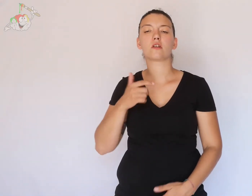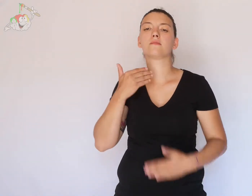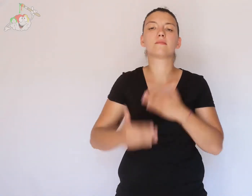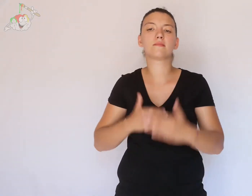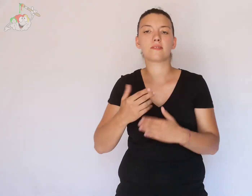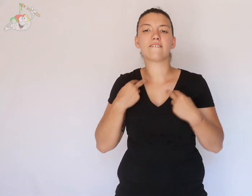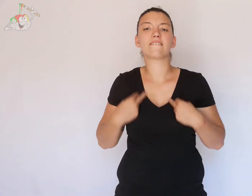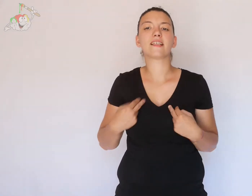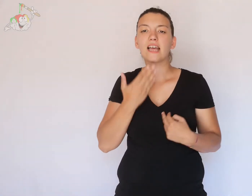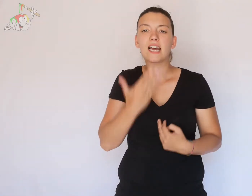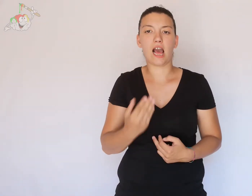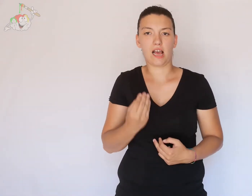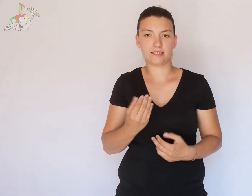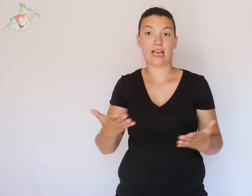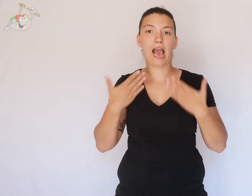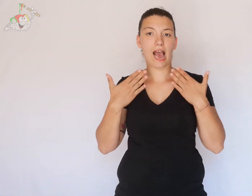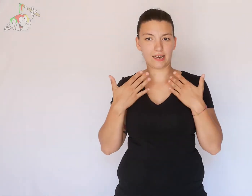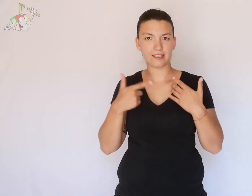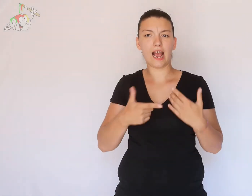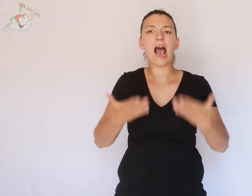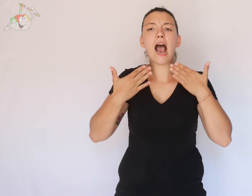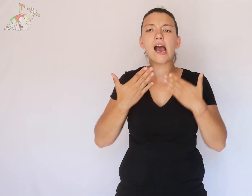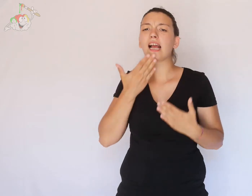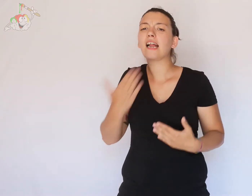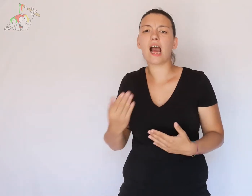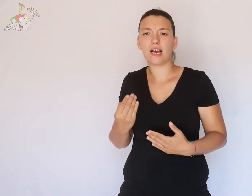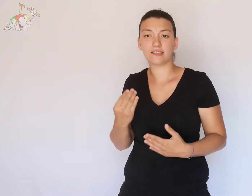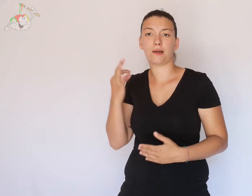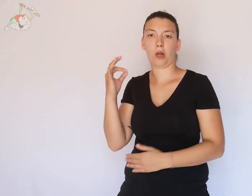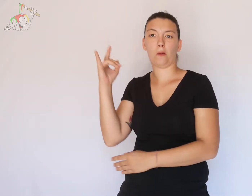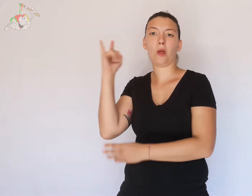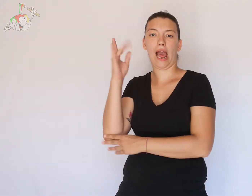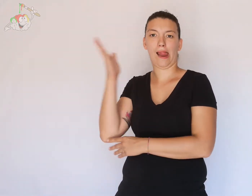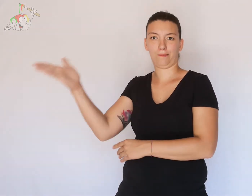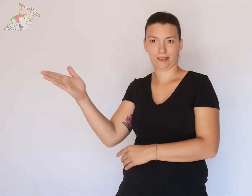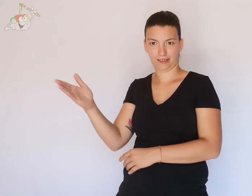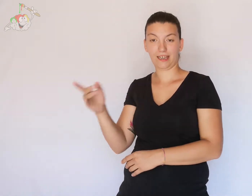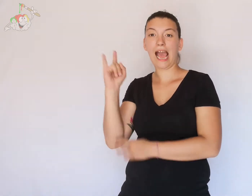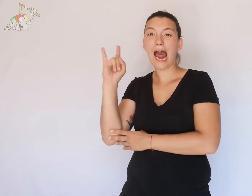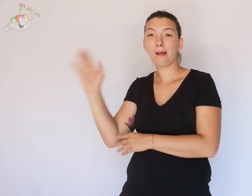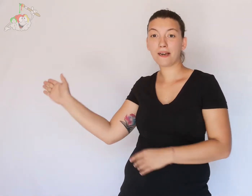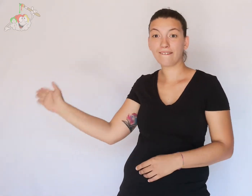We manage to live thanks to the air and the air exists thanks to the trees.